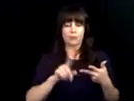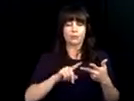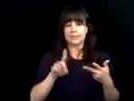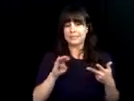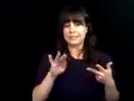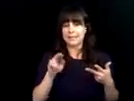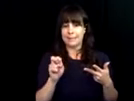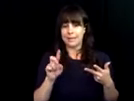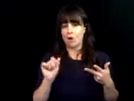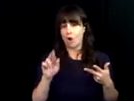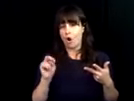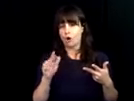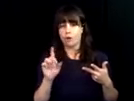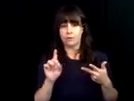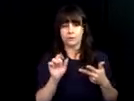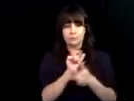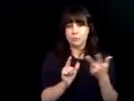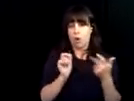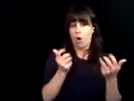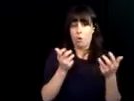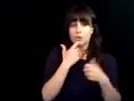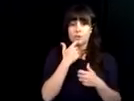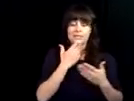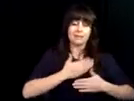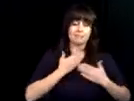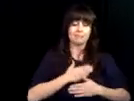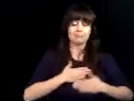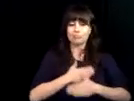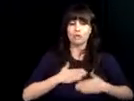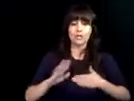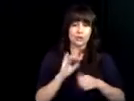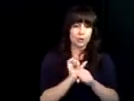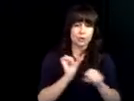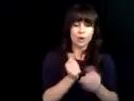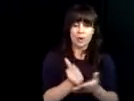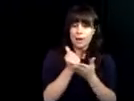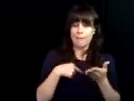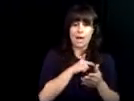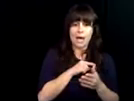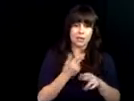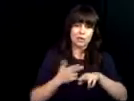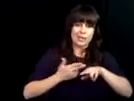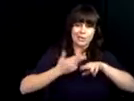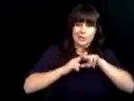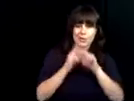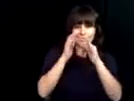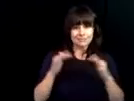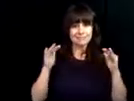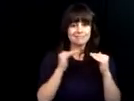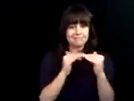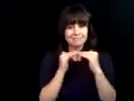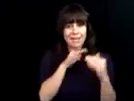department of environmental quality. >> I'm container Brown.